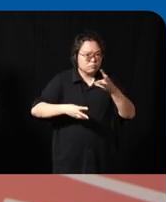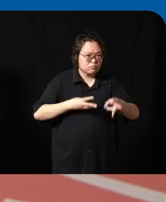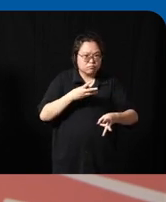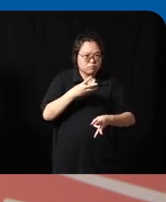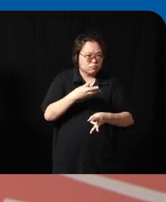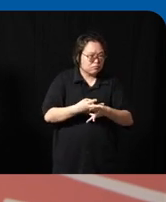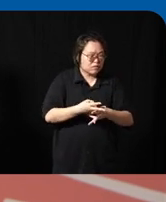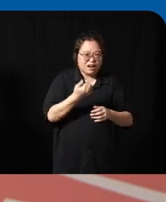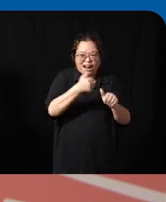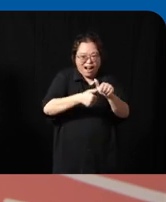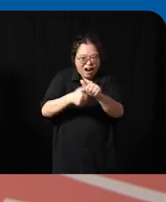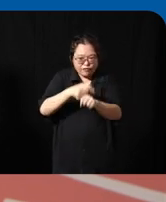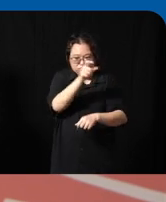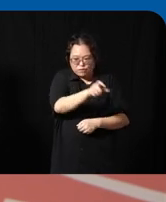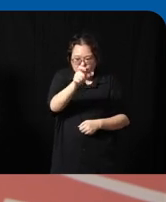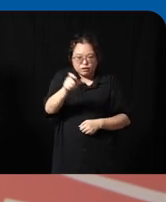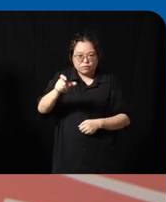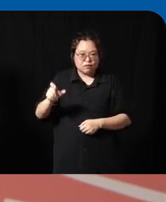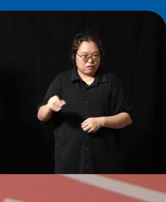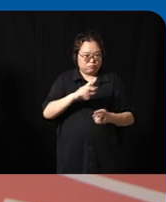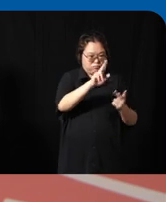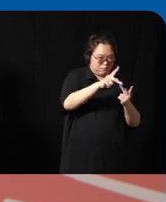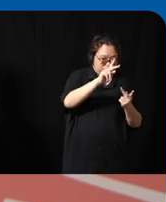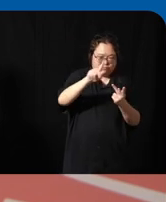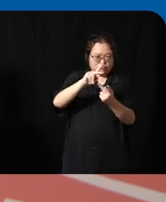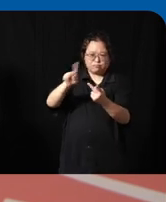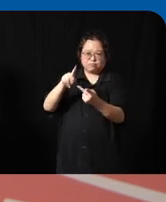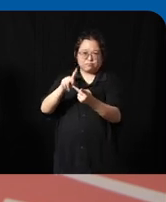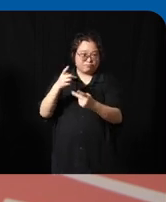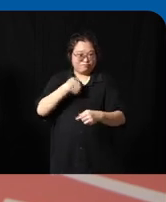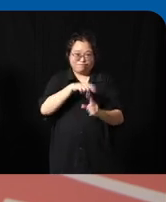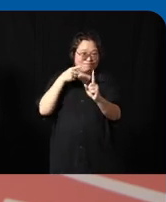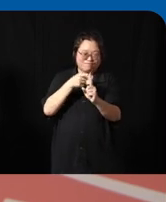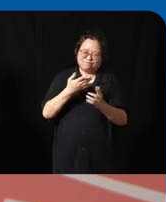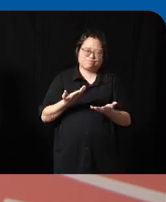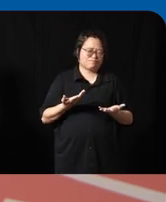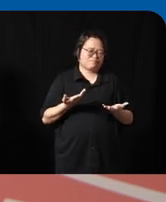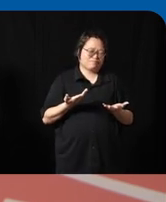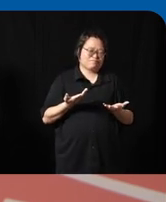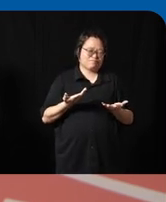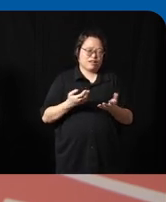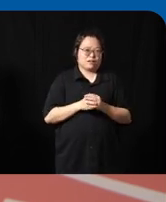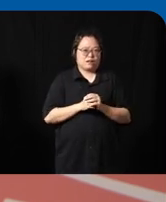no uh it's a it's a journey it's a learning process but definitely in some areas we are